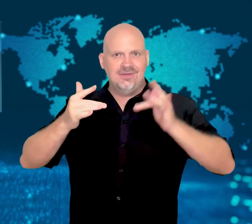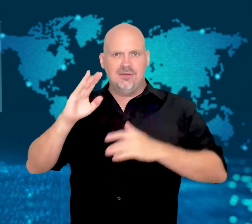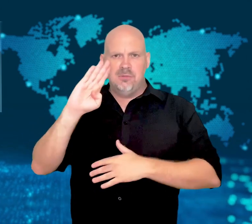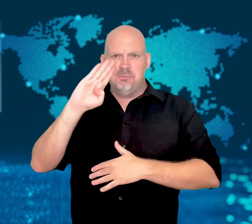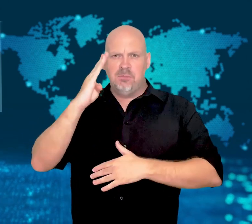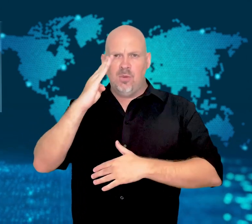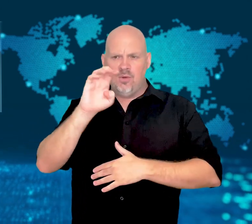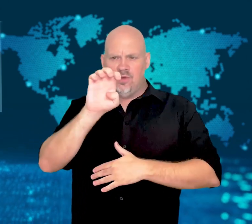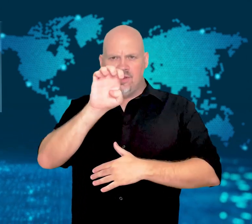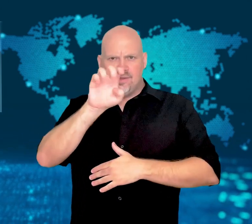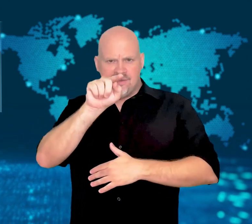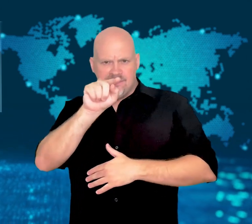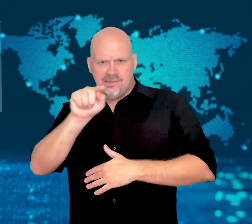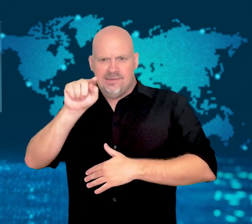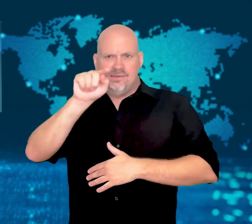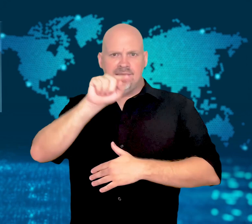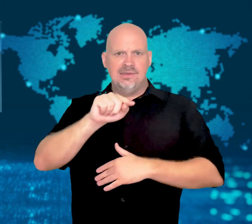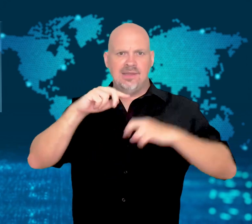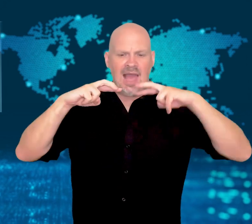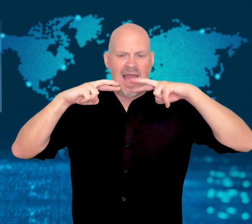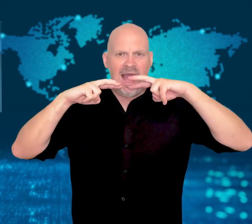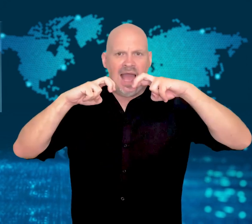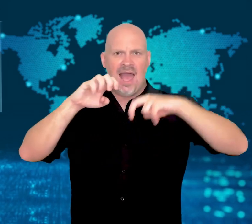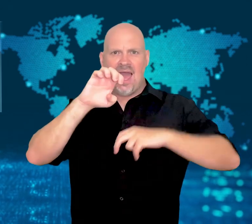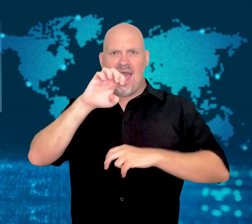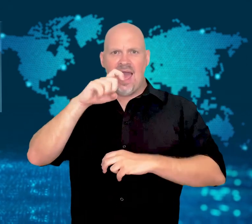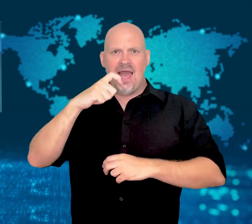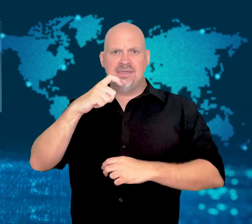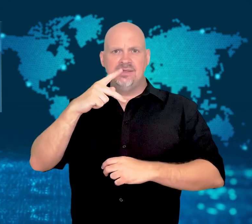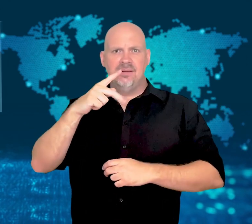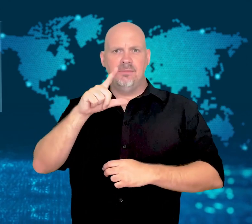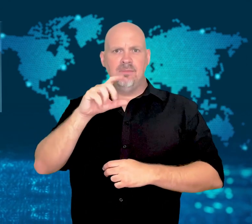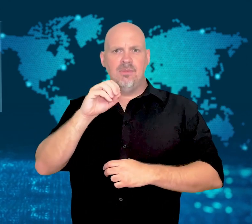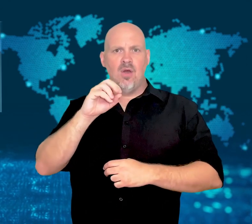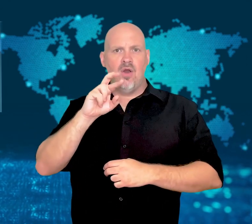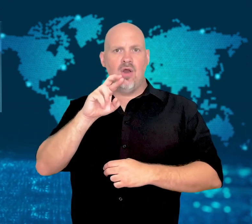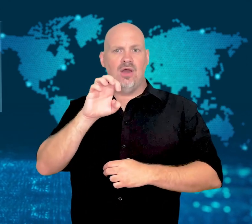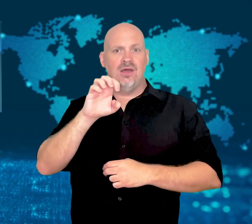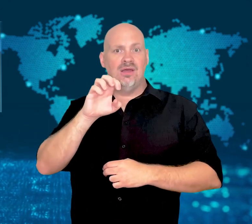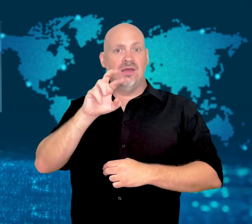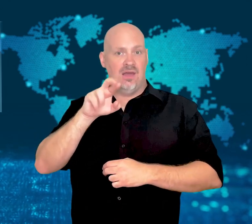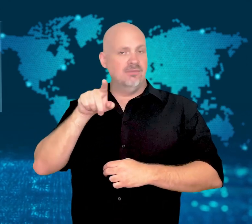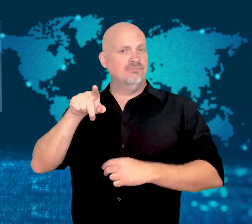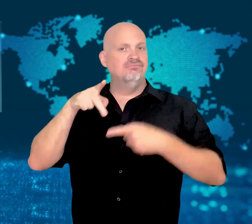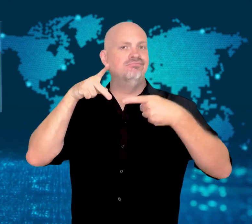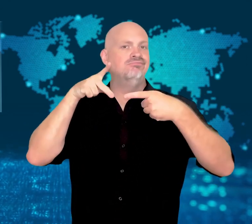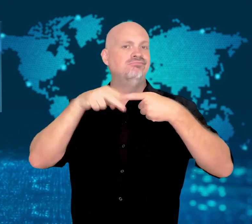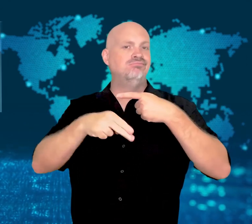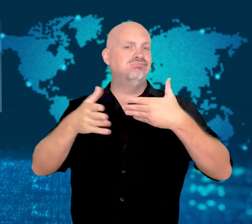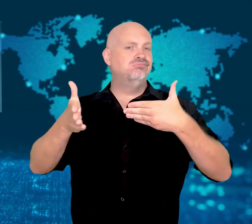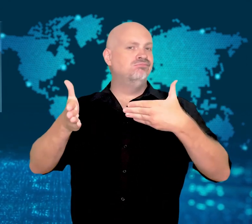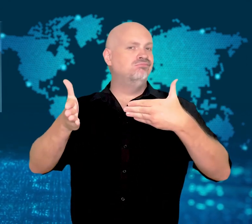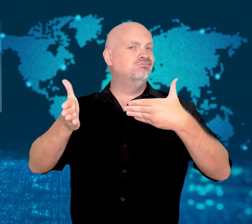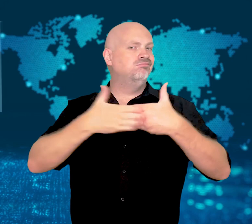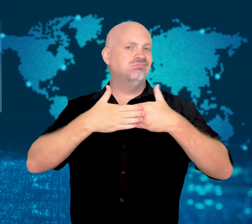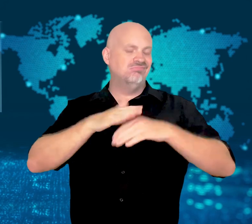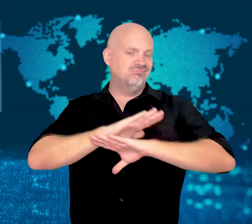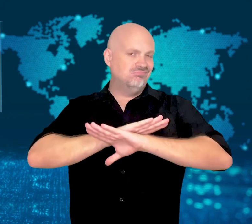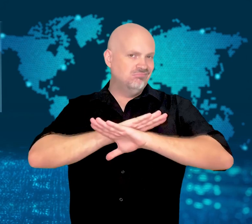to support their faster Edge browser.